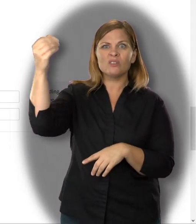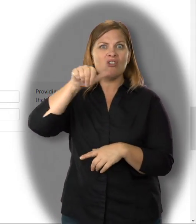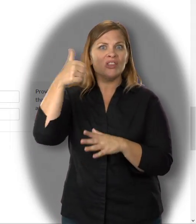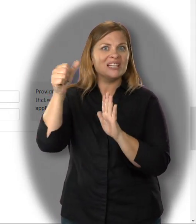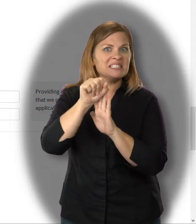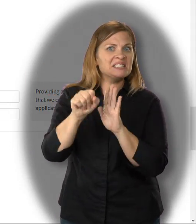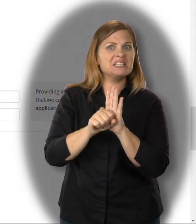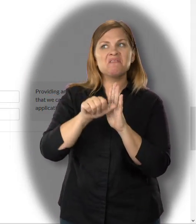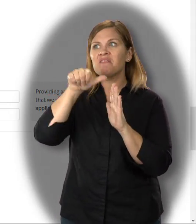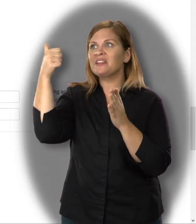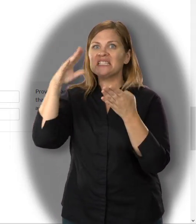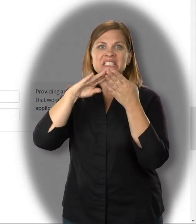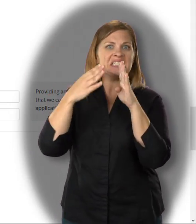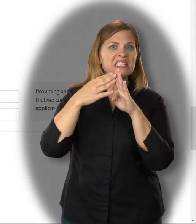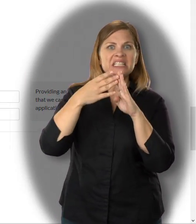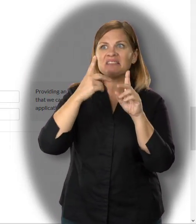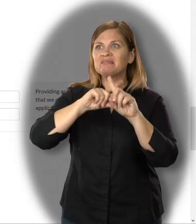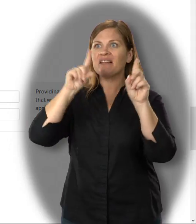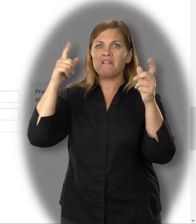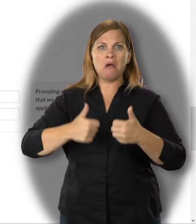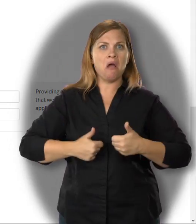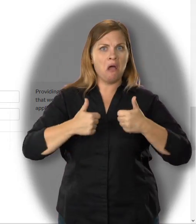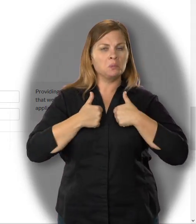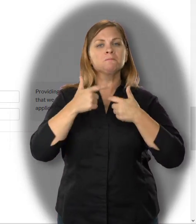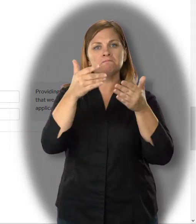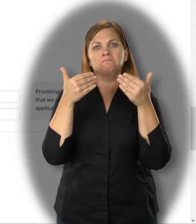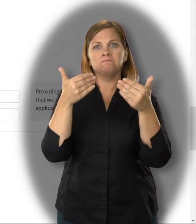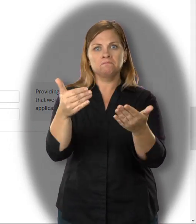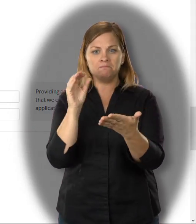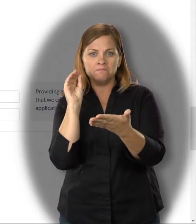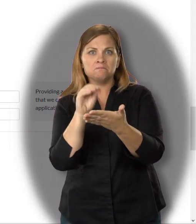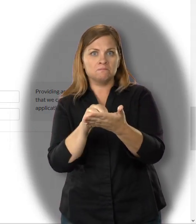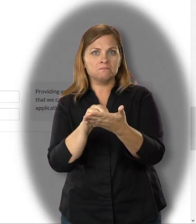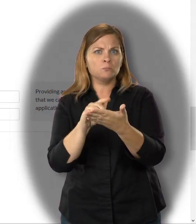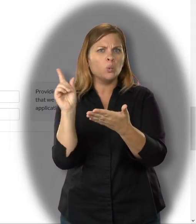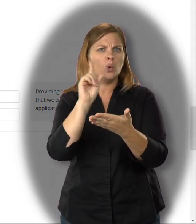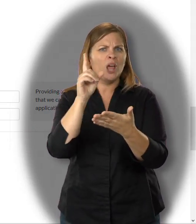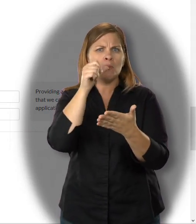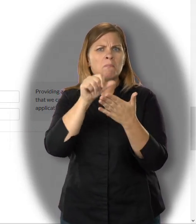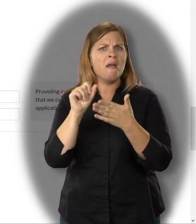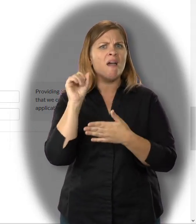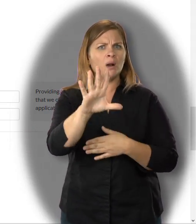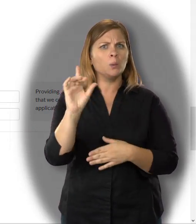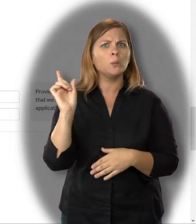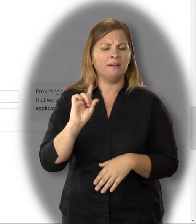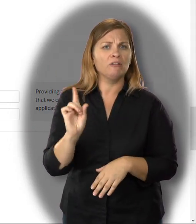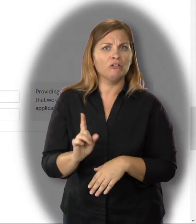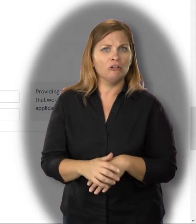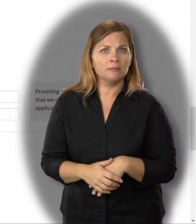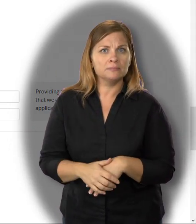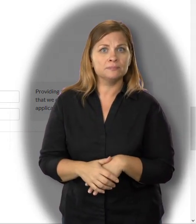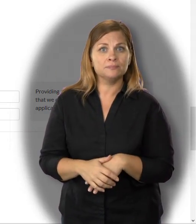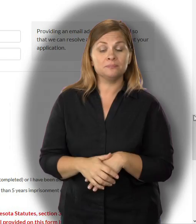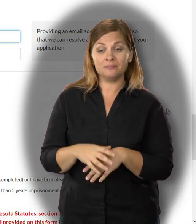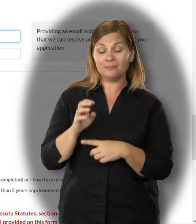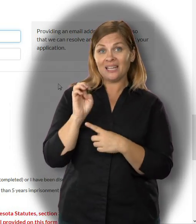if you live in a place where mail cannot be delivered to you at your home address, or if you'll be out of town when ballots are sent out.